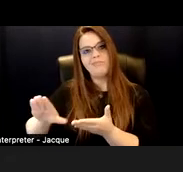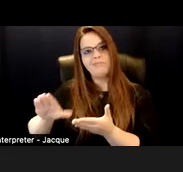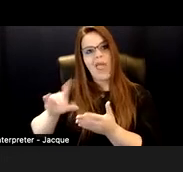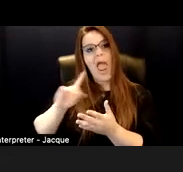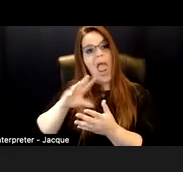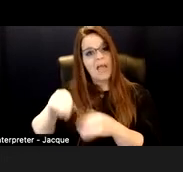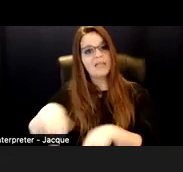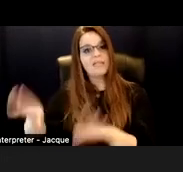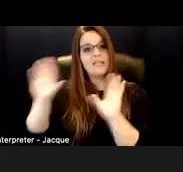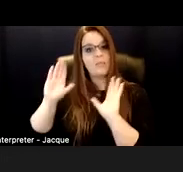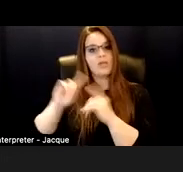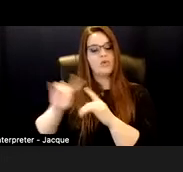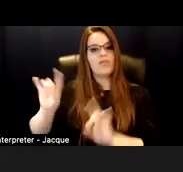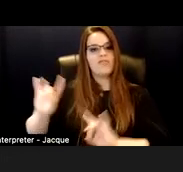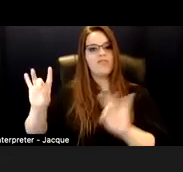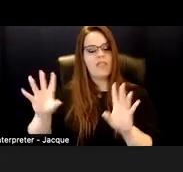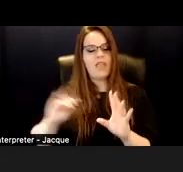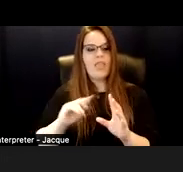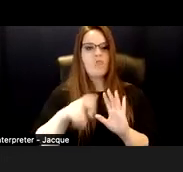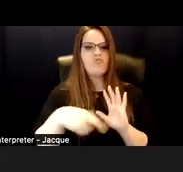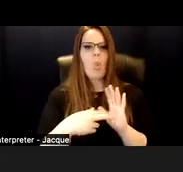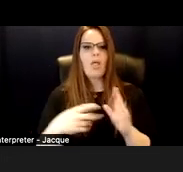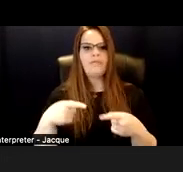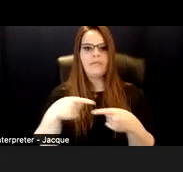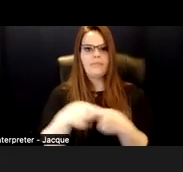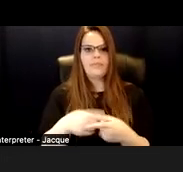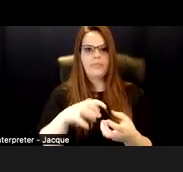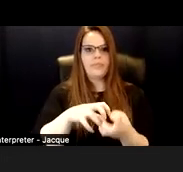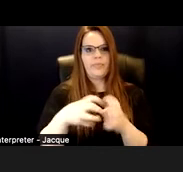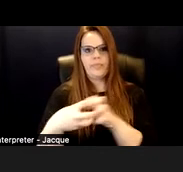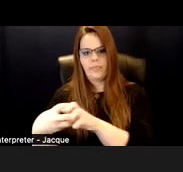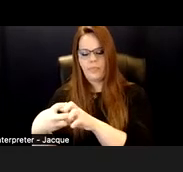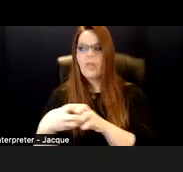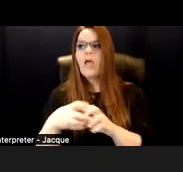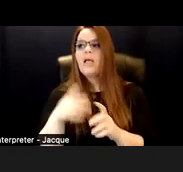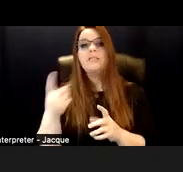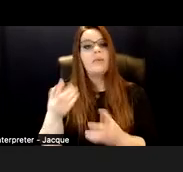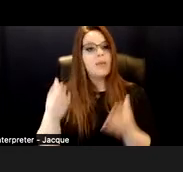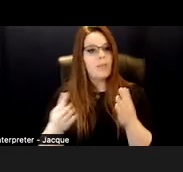And then that role of intersectionality. So someone may be perceived as having one specific identity